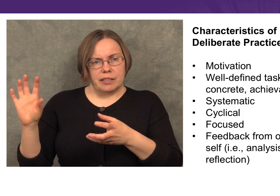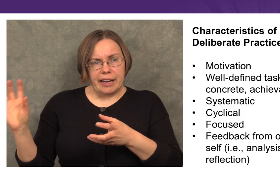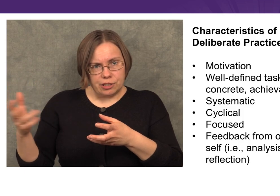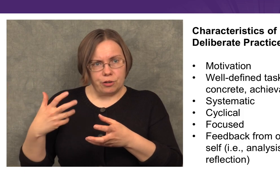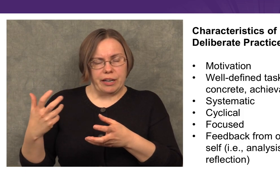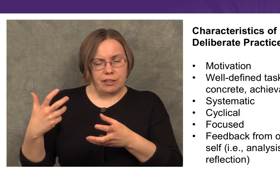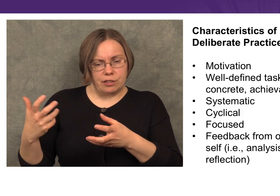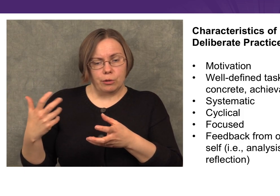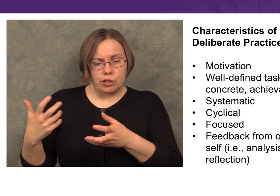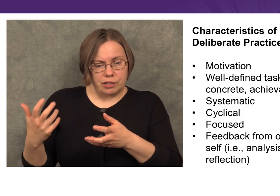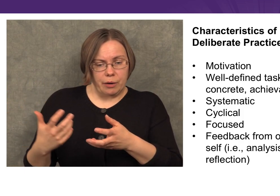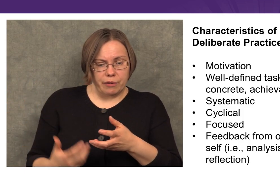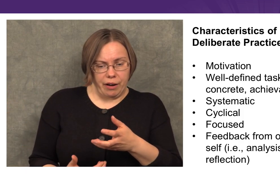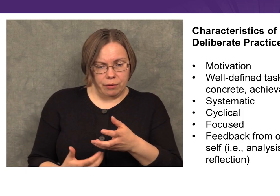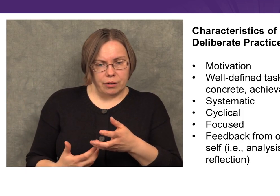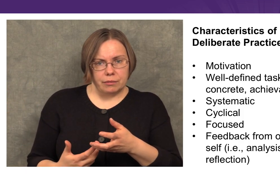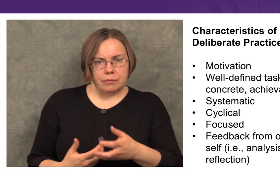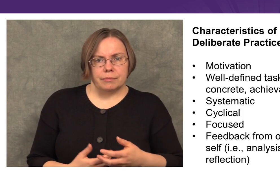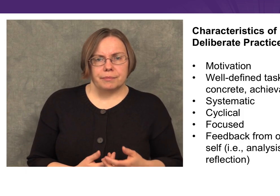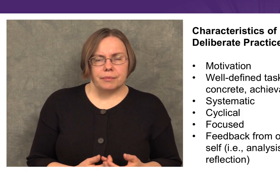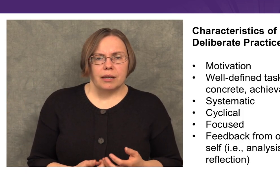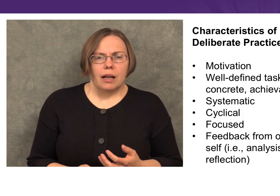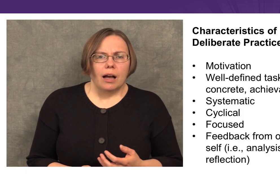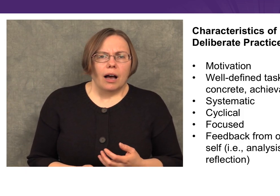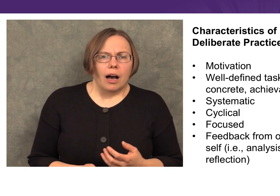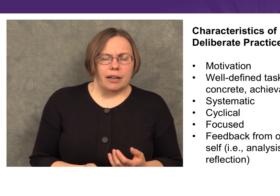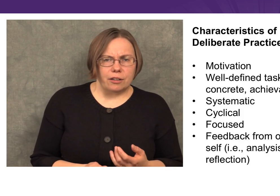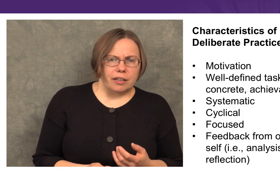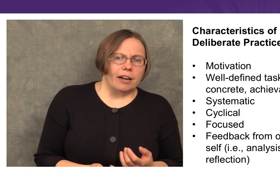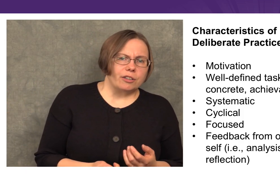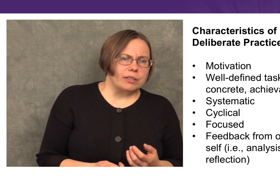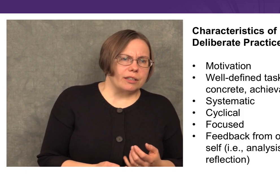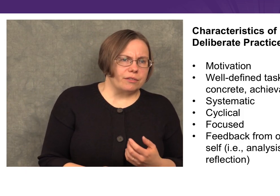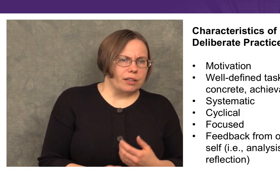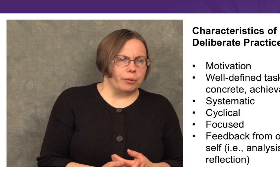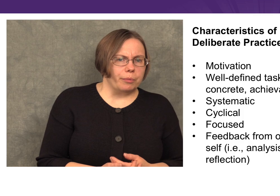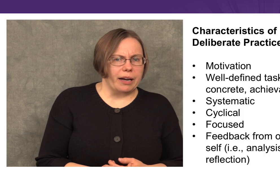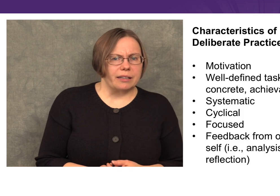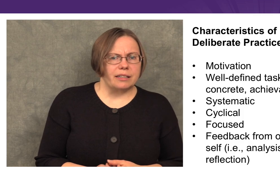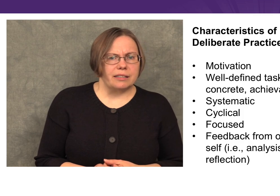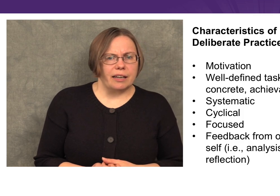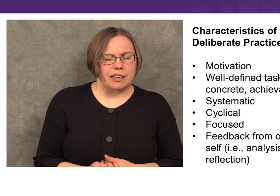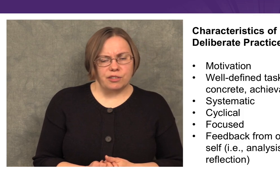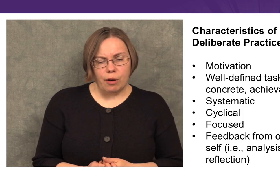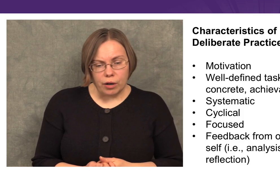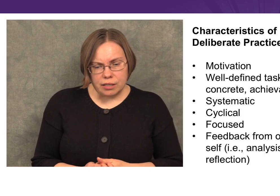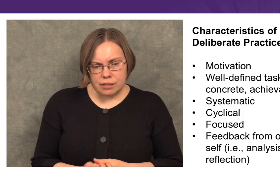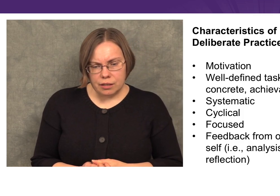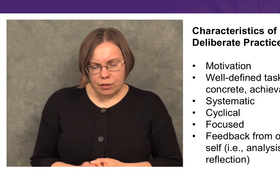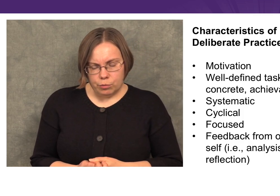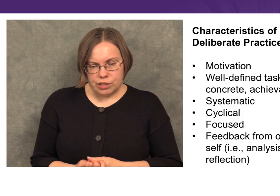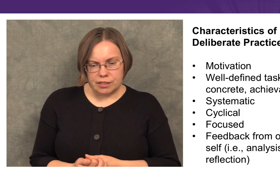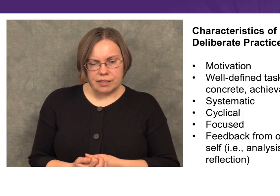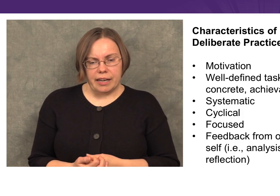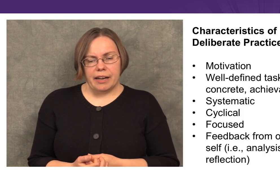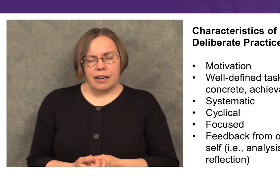to integrate the solutions that we found. Another characteristic of deliberate practice is that it is focused, which is to say,